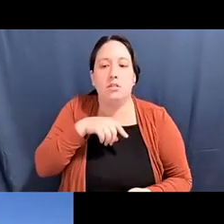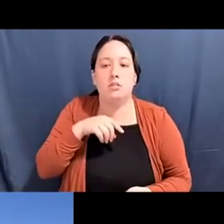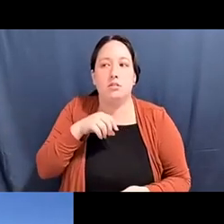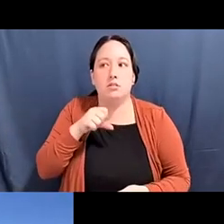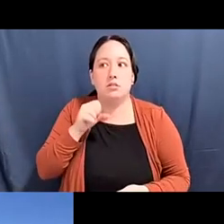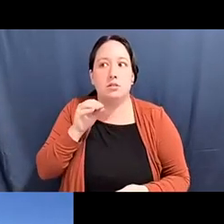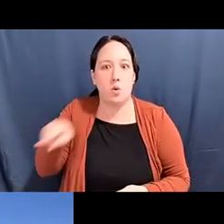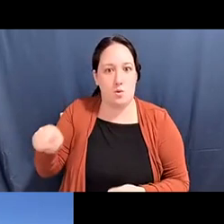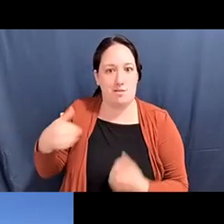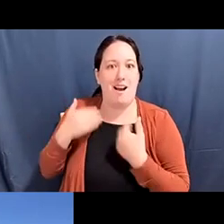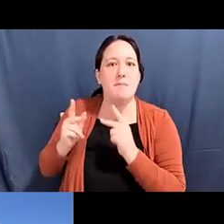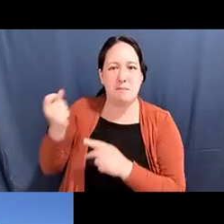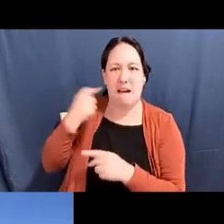pam tau lee: Another that I'll get is